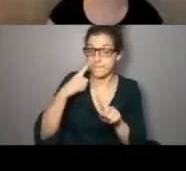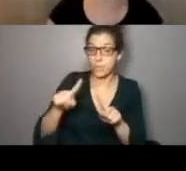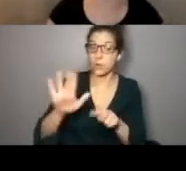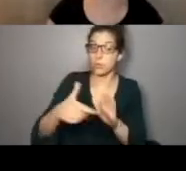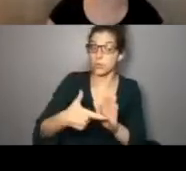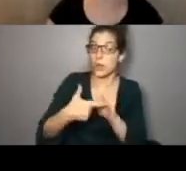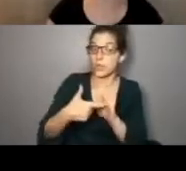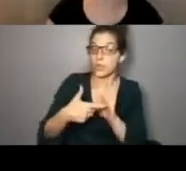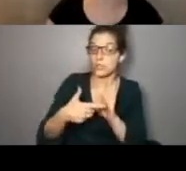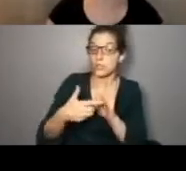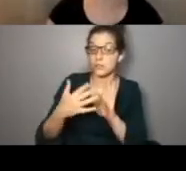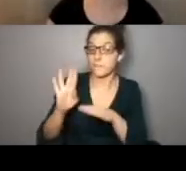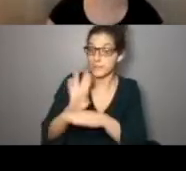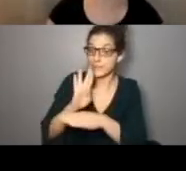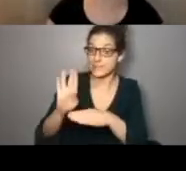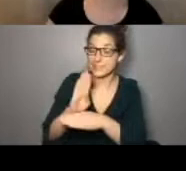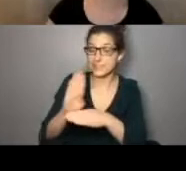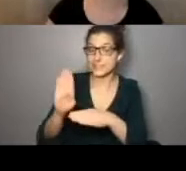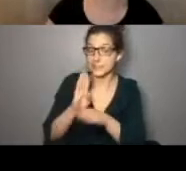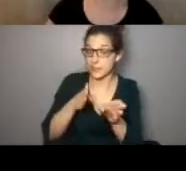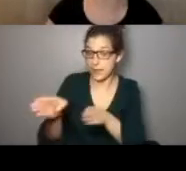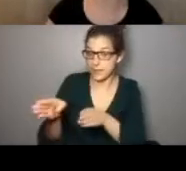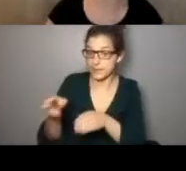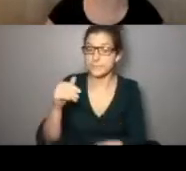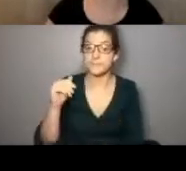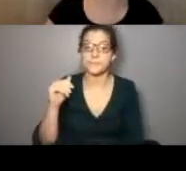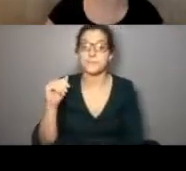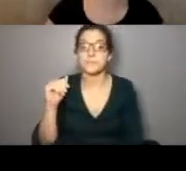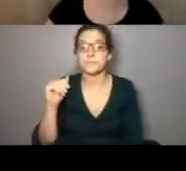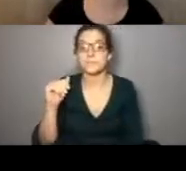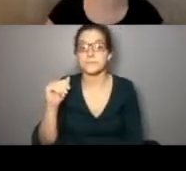required Business Plan